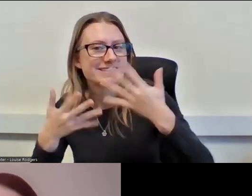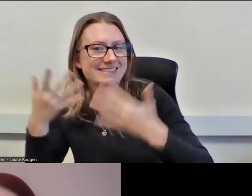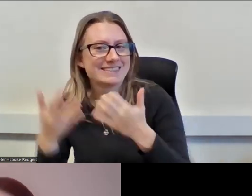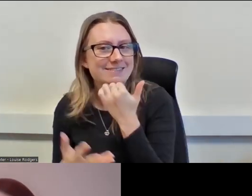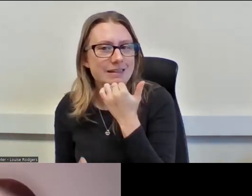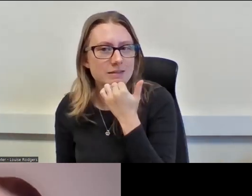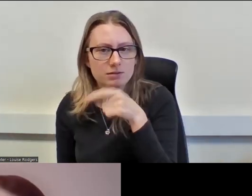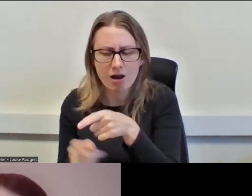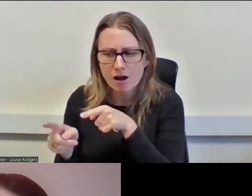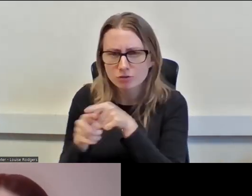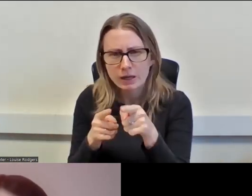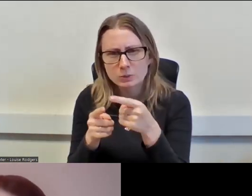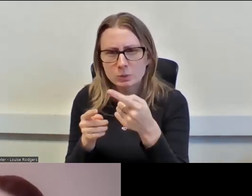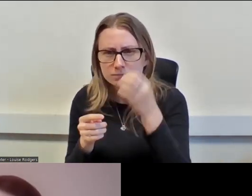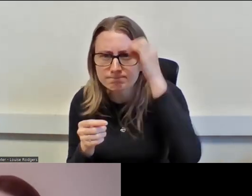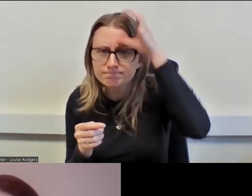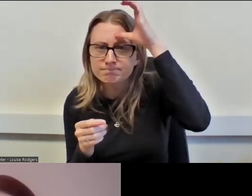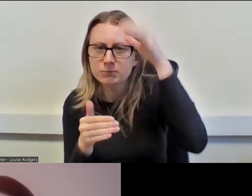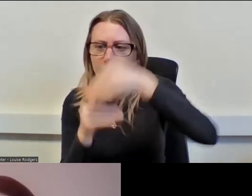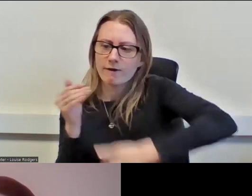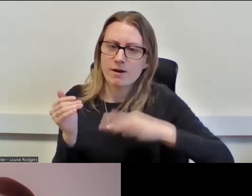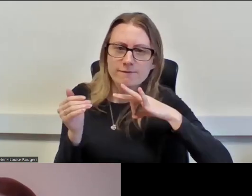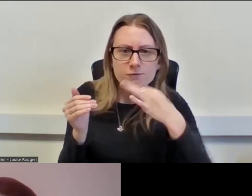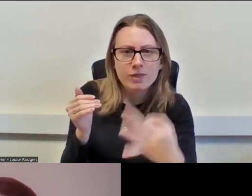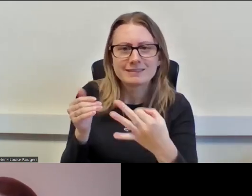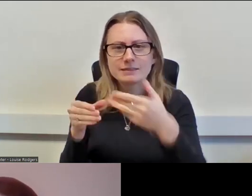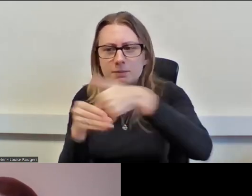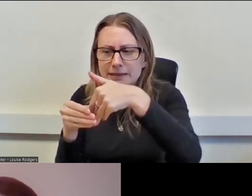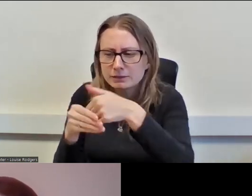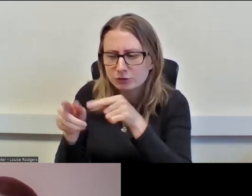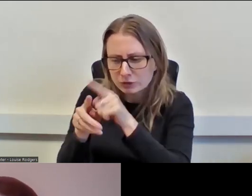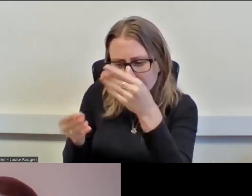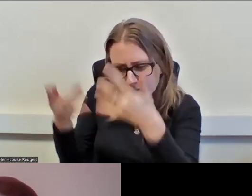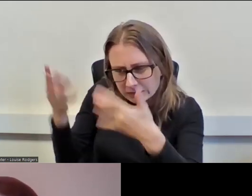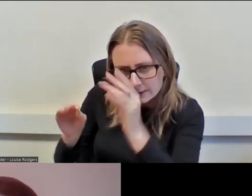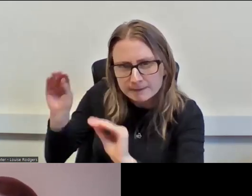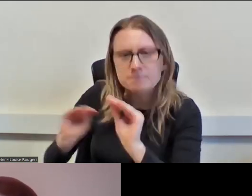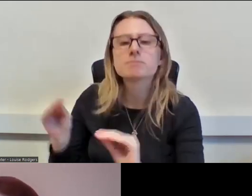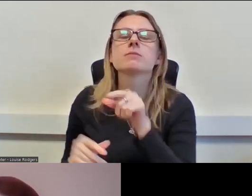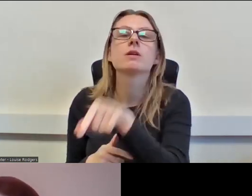knowledge around volunteering and participation in Scotland. Before joining Volunteer Scotland,